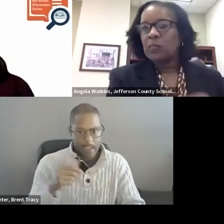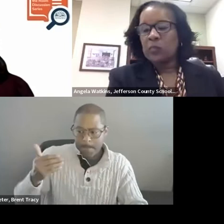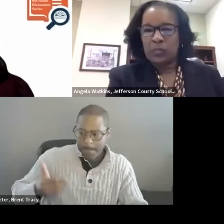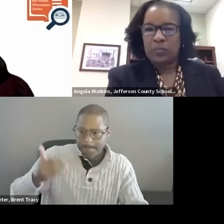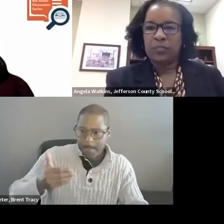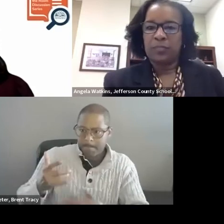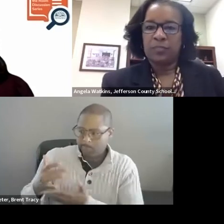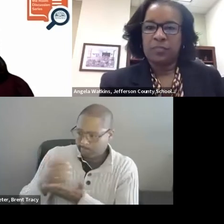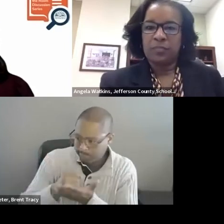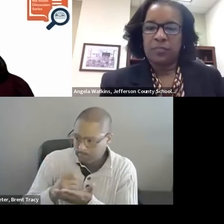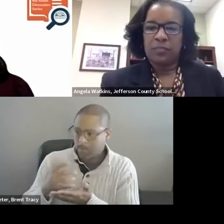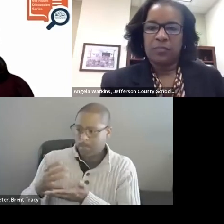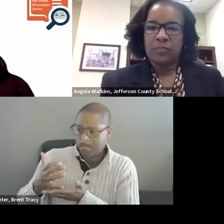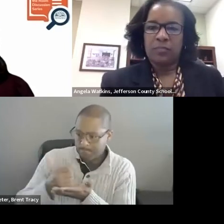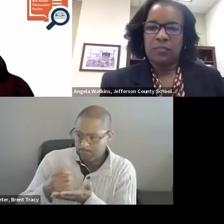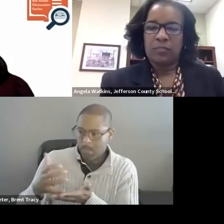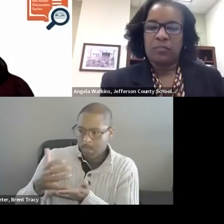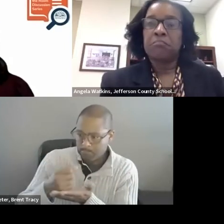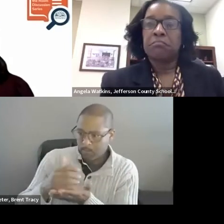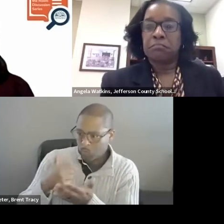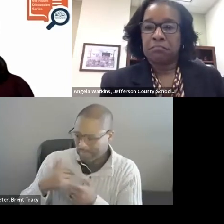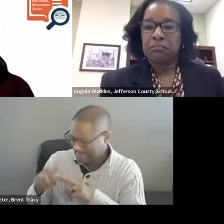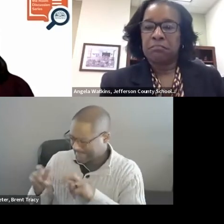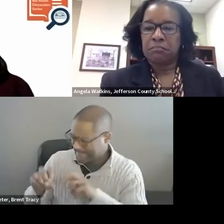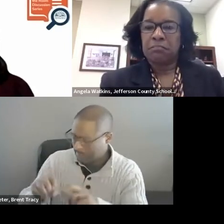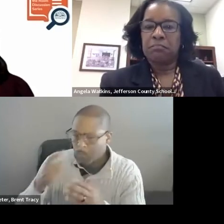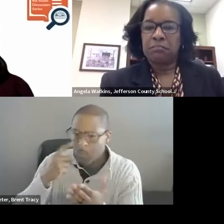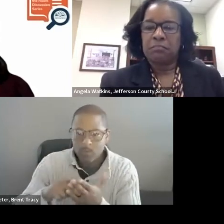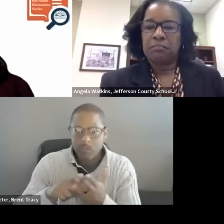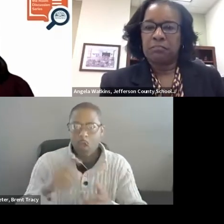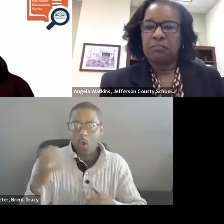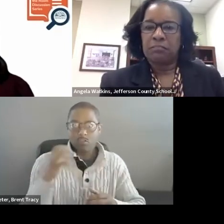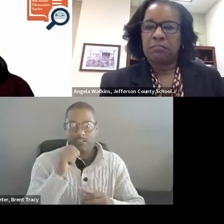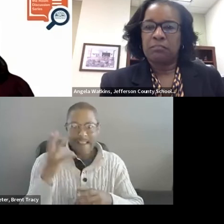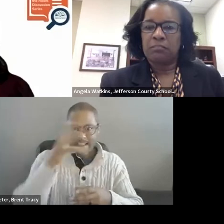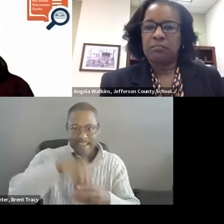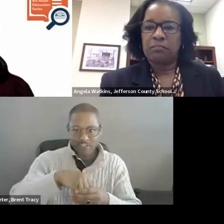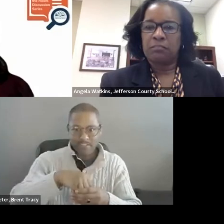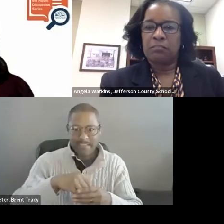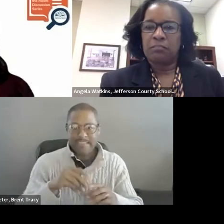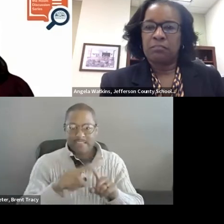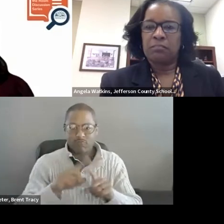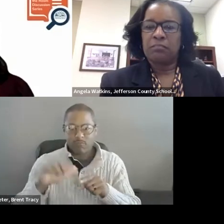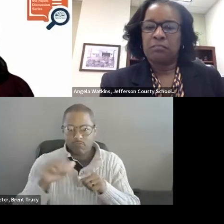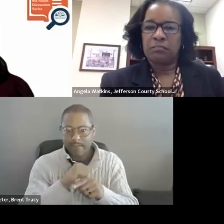were not engaging in key coaching practices and it was because we had neglected to really